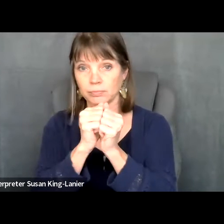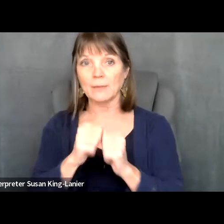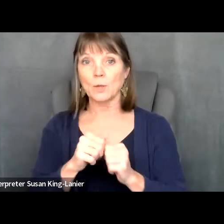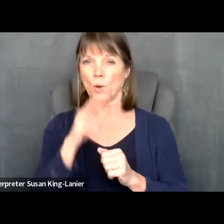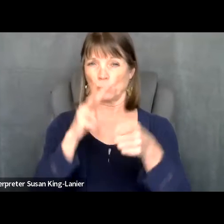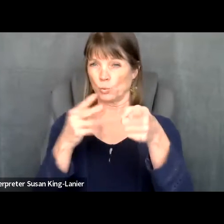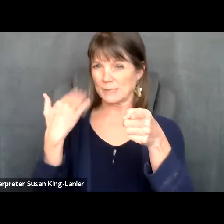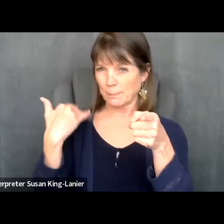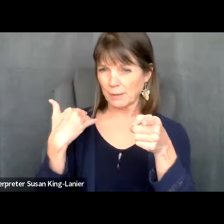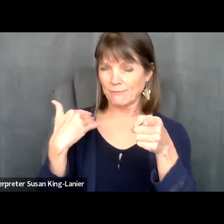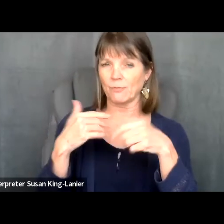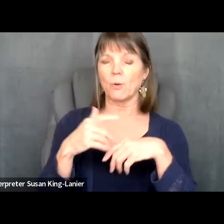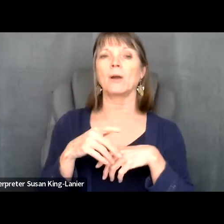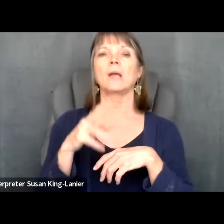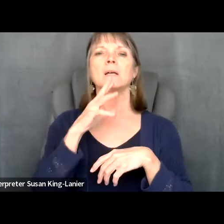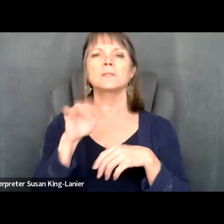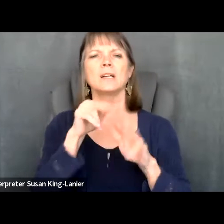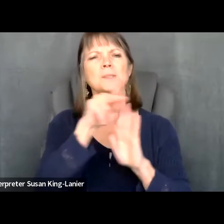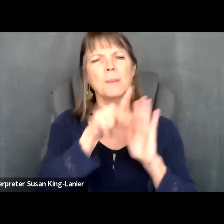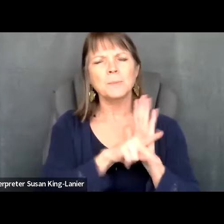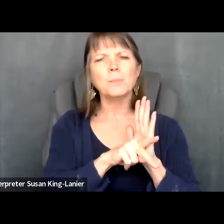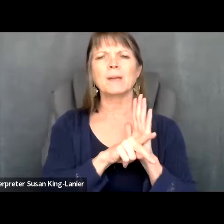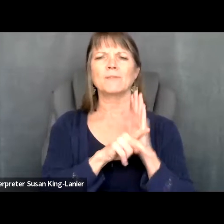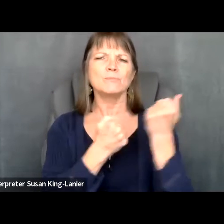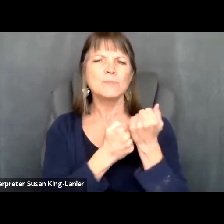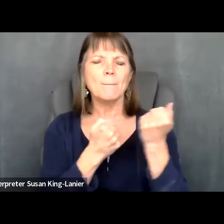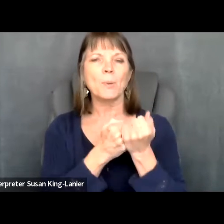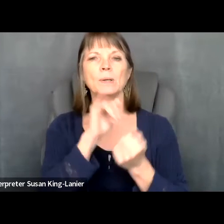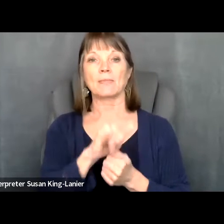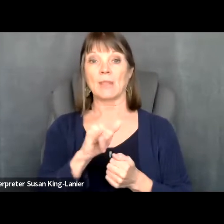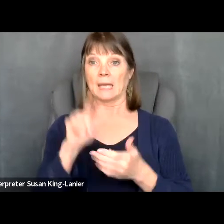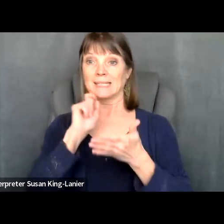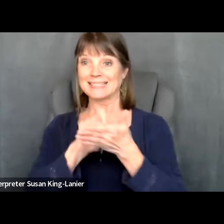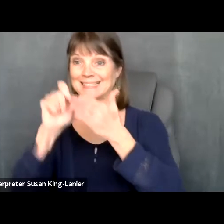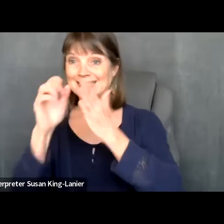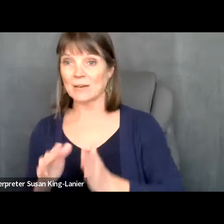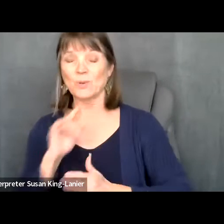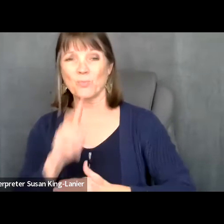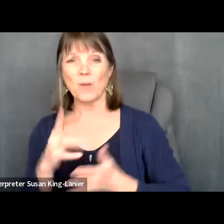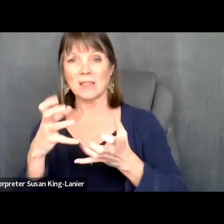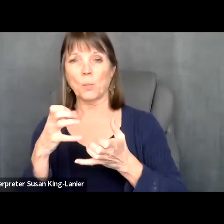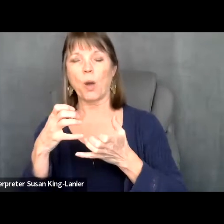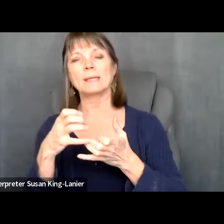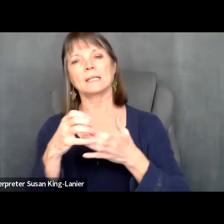Kelly Crosbie: It talks about the principles behind consolidation. The Secretary really wanted to go into this with guiding principles